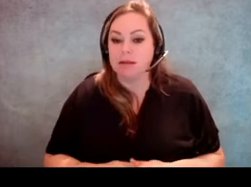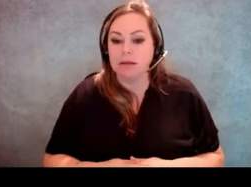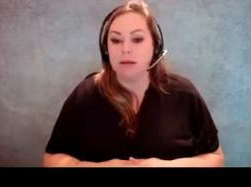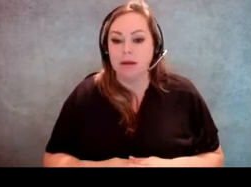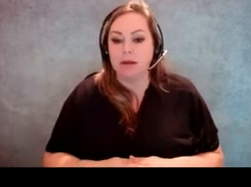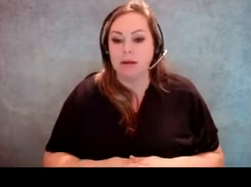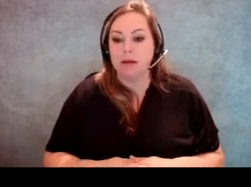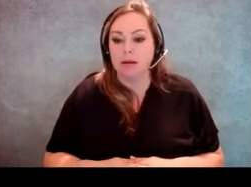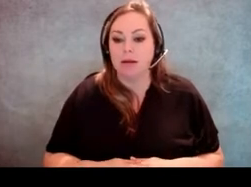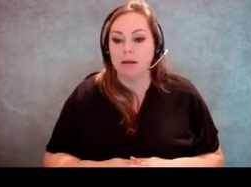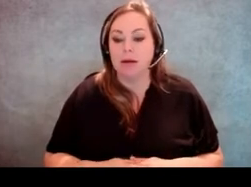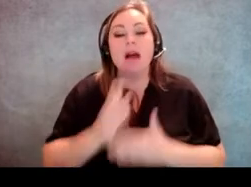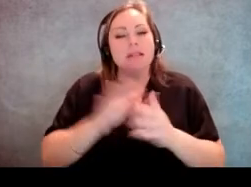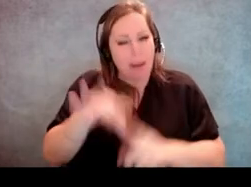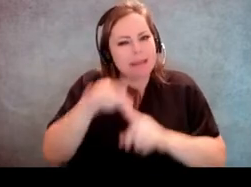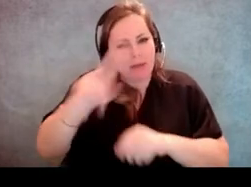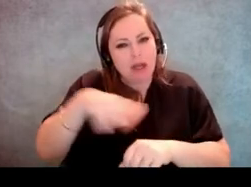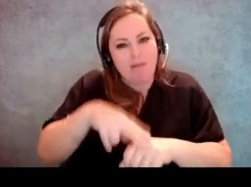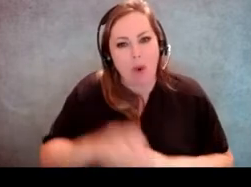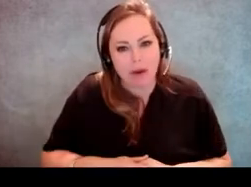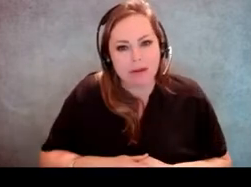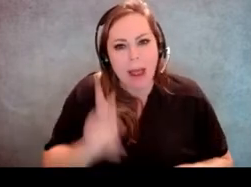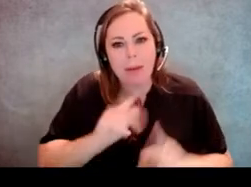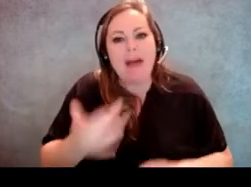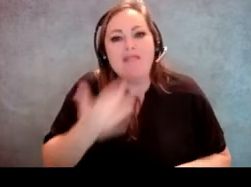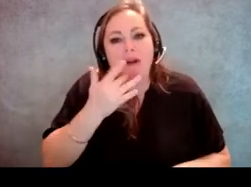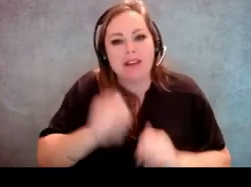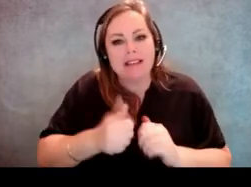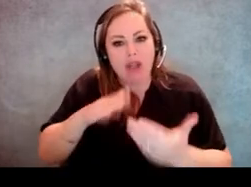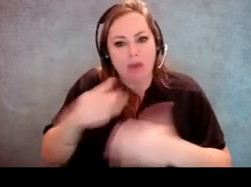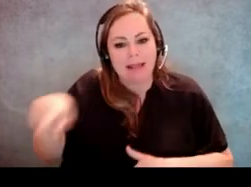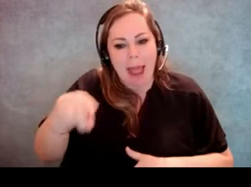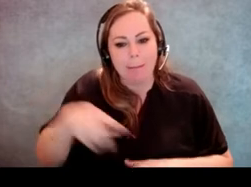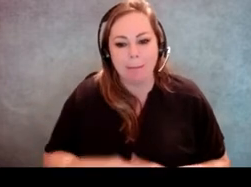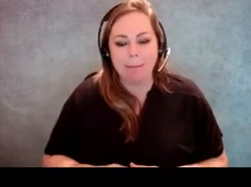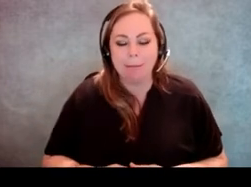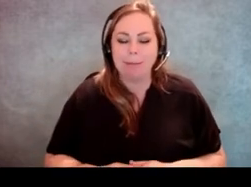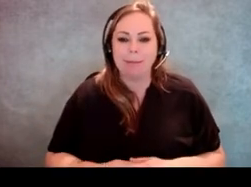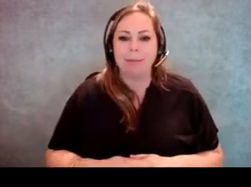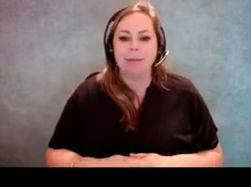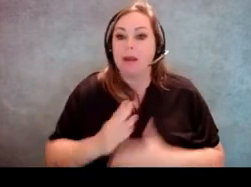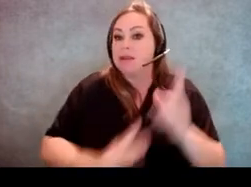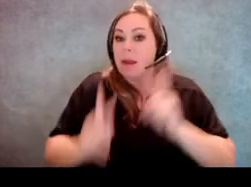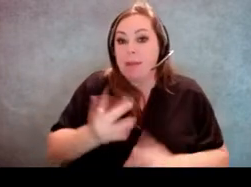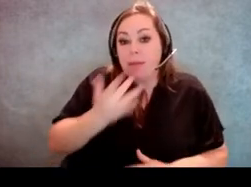everybody has a different preference on how to address that. And so, you know, some people identify